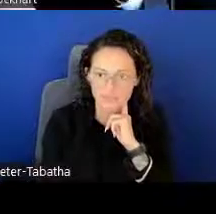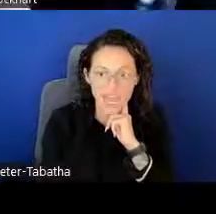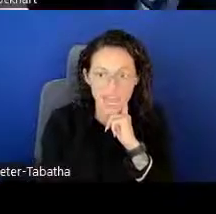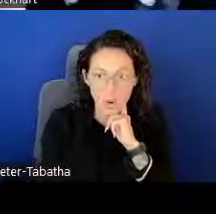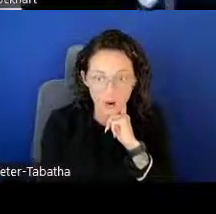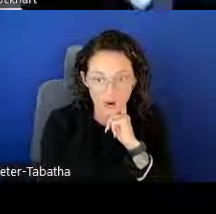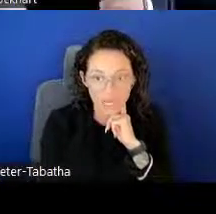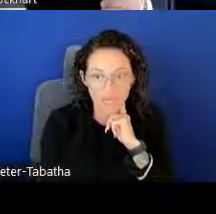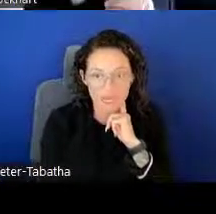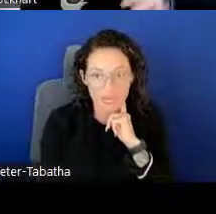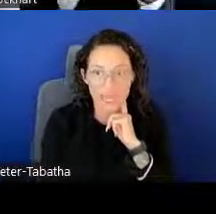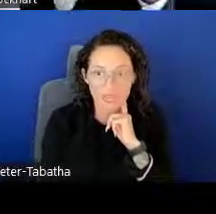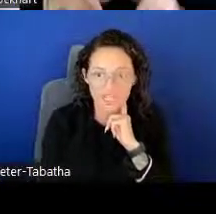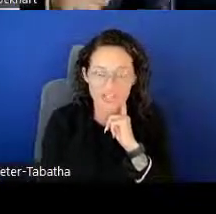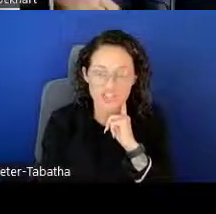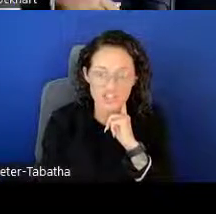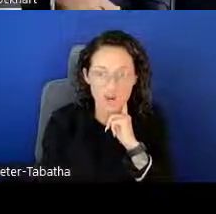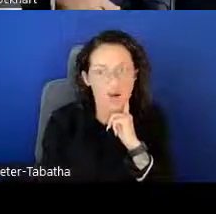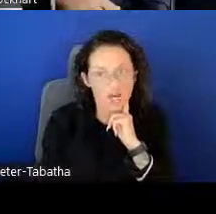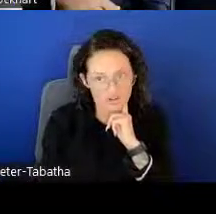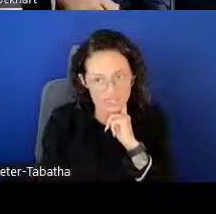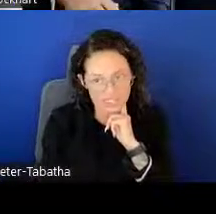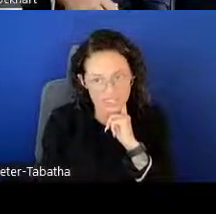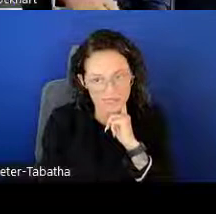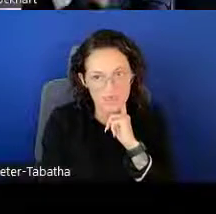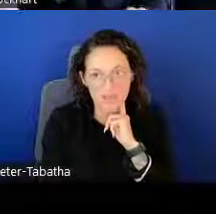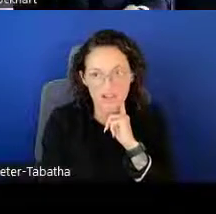Now, our LRP applications are under this system as well.